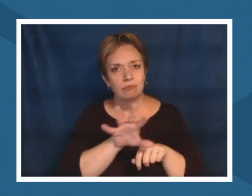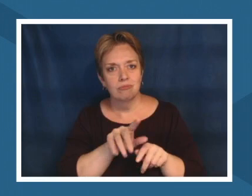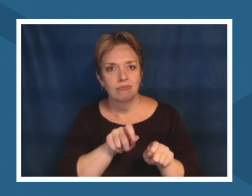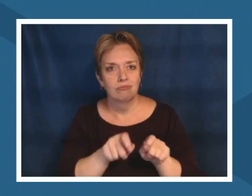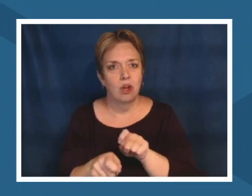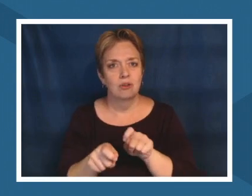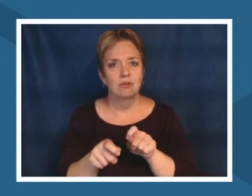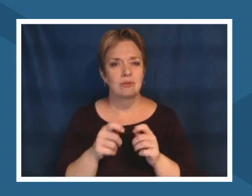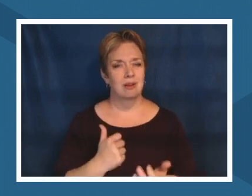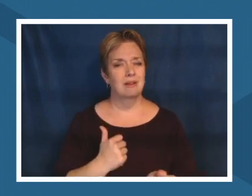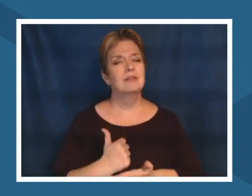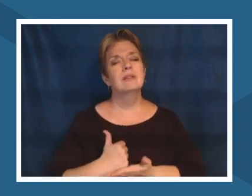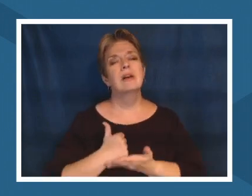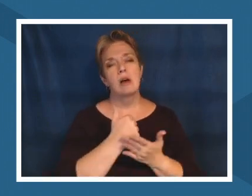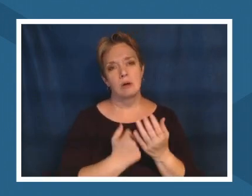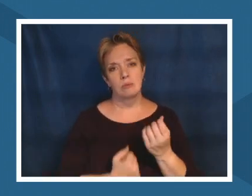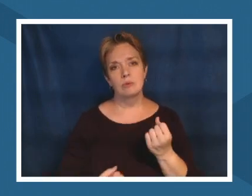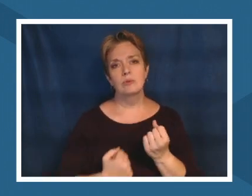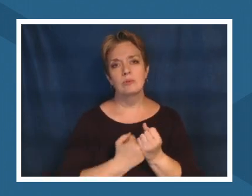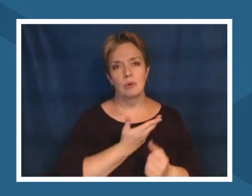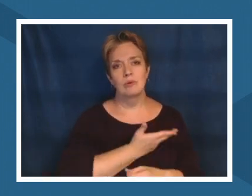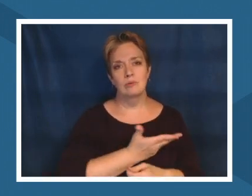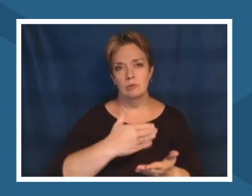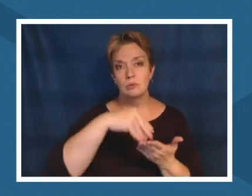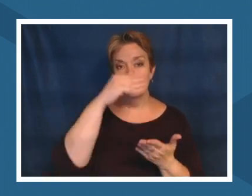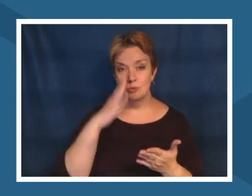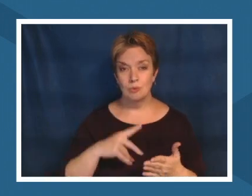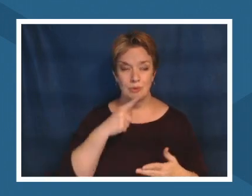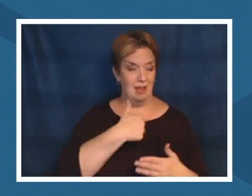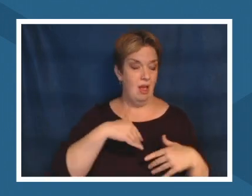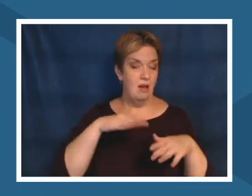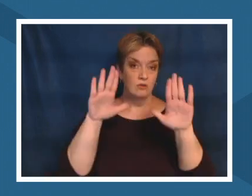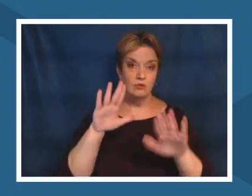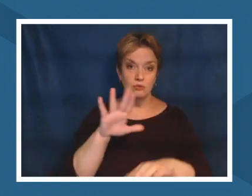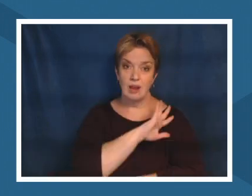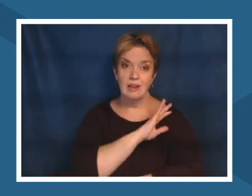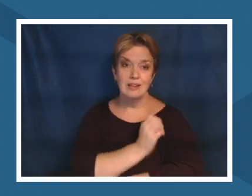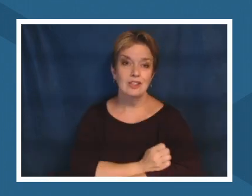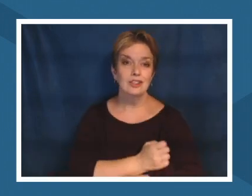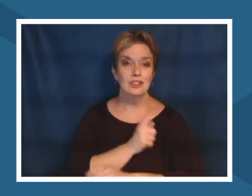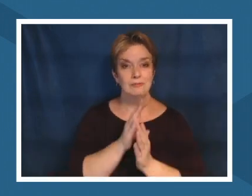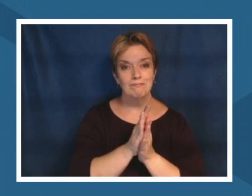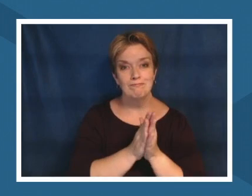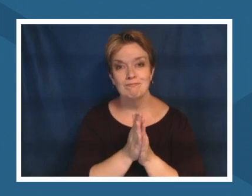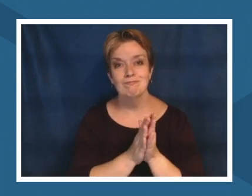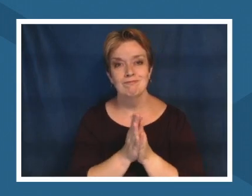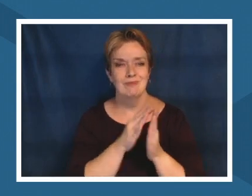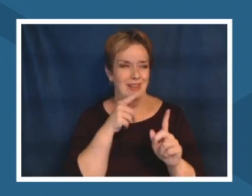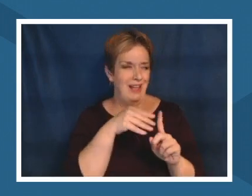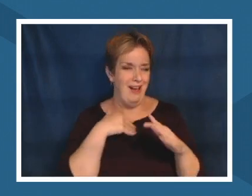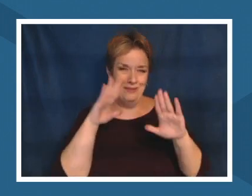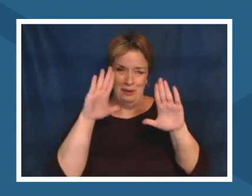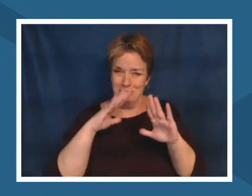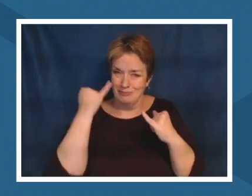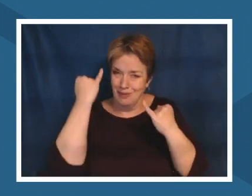energy and they can do amazing things um and just bringing that idea to the